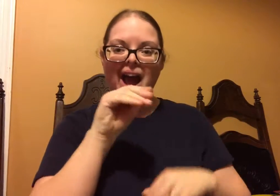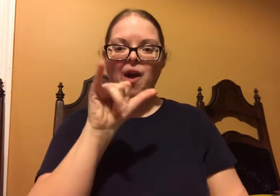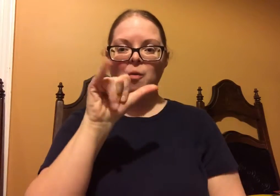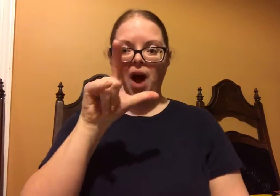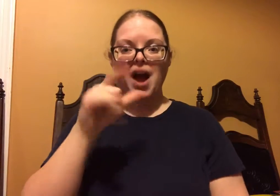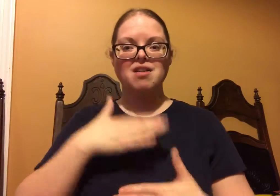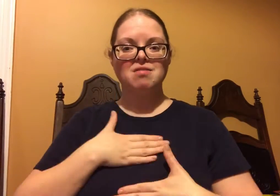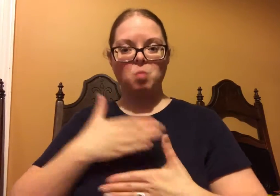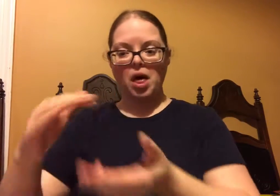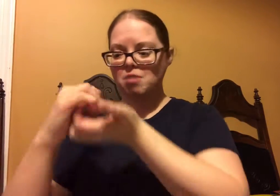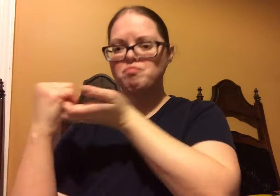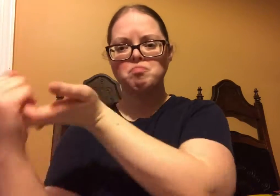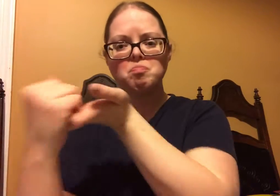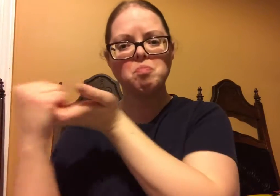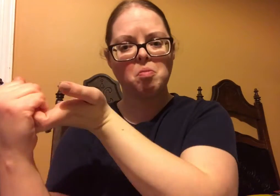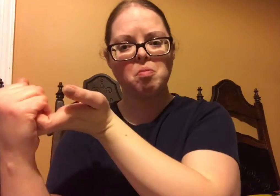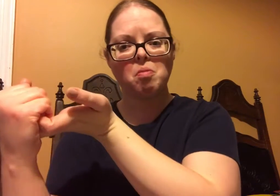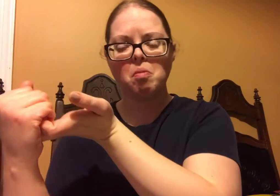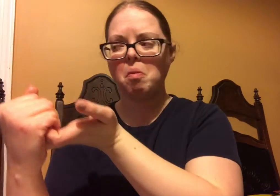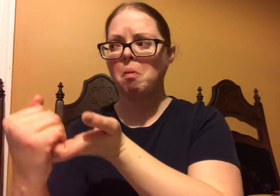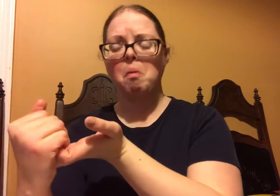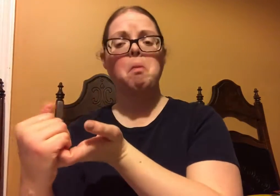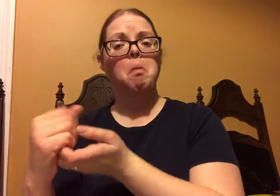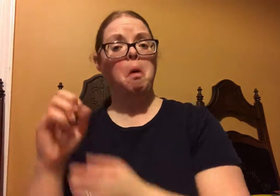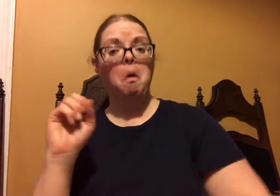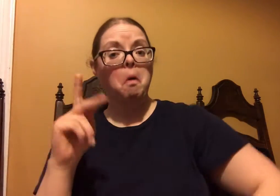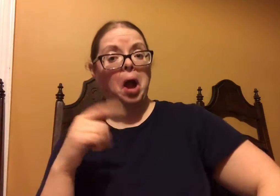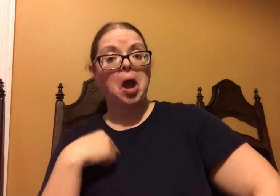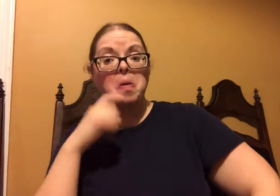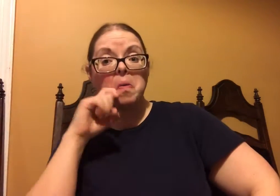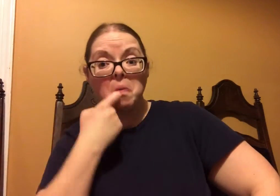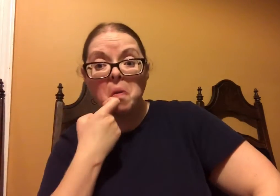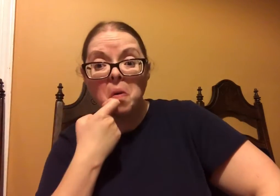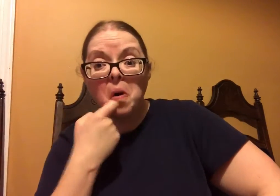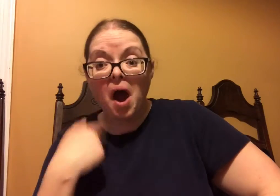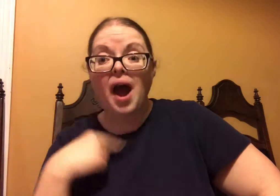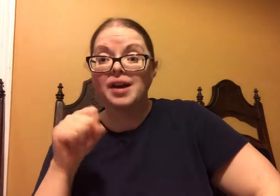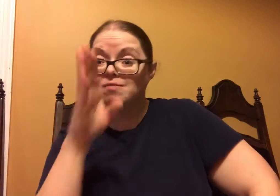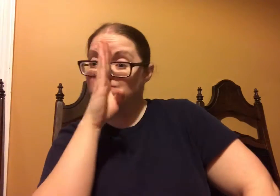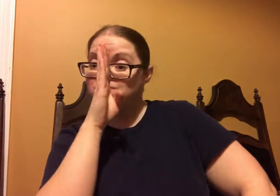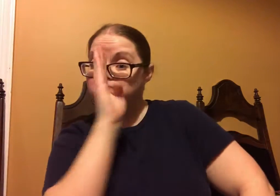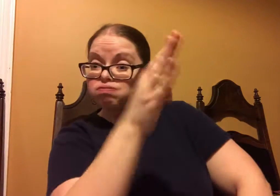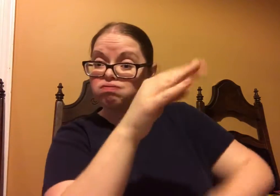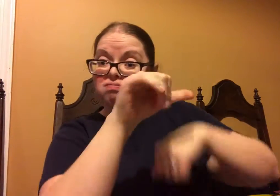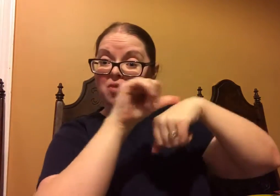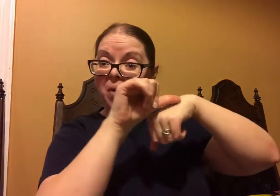So Young Living owns their farms and they are willing to partner. That's pretty cool.